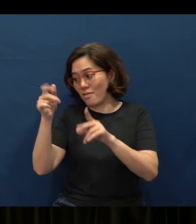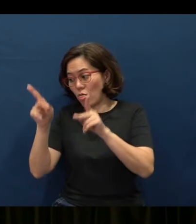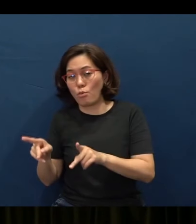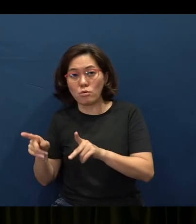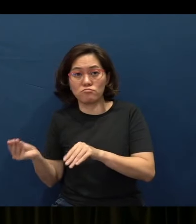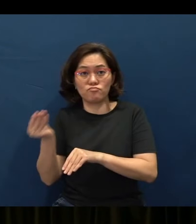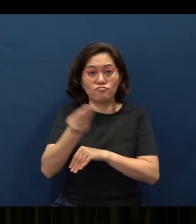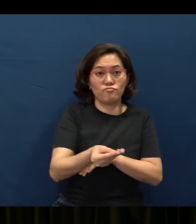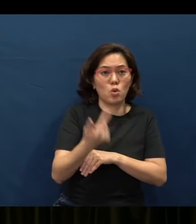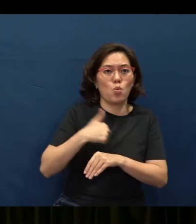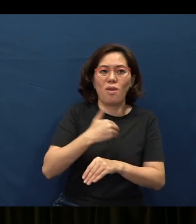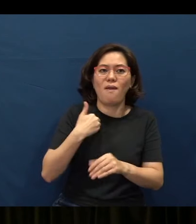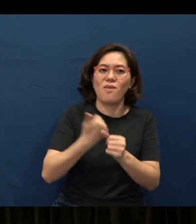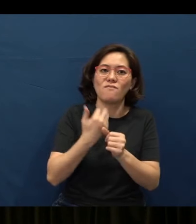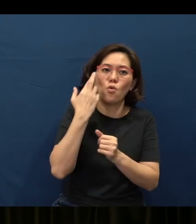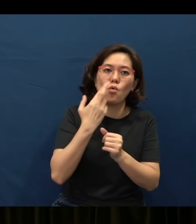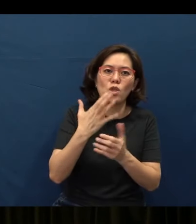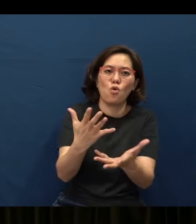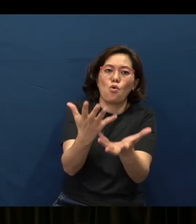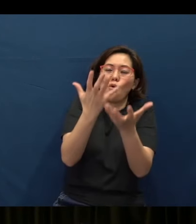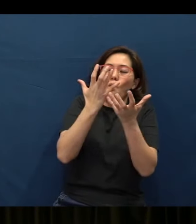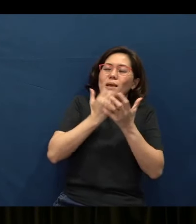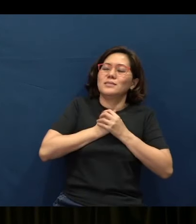We have every reason to receive it with a whole heart.”